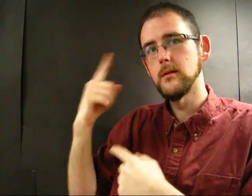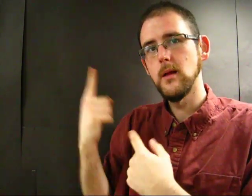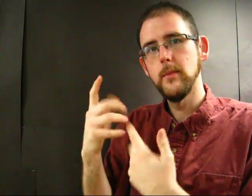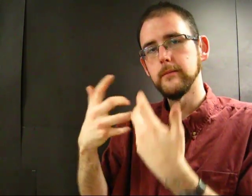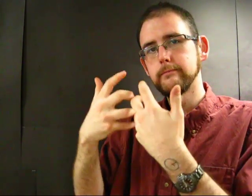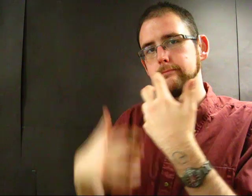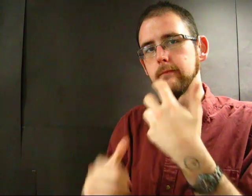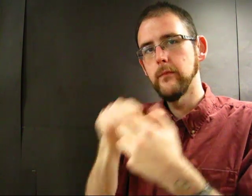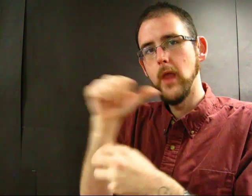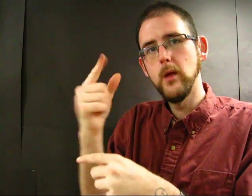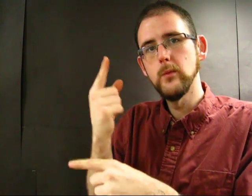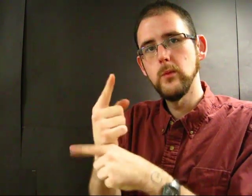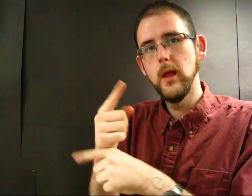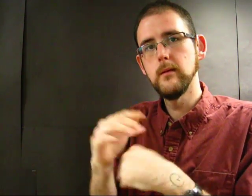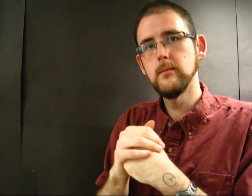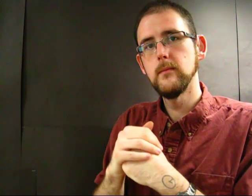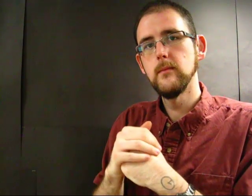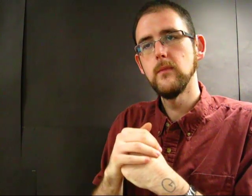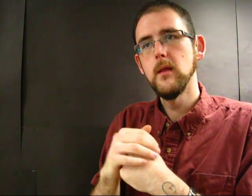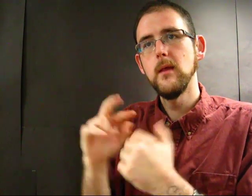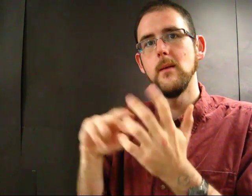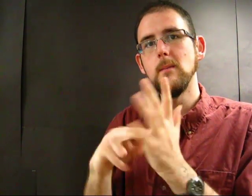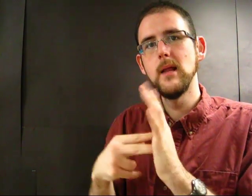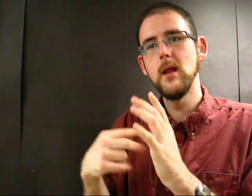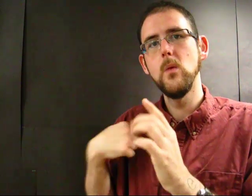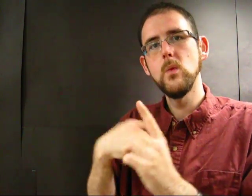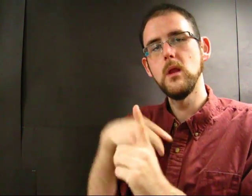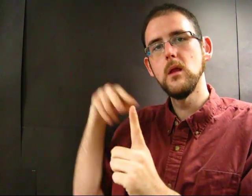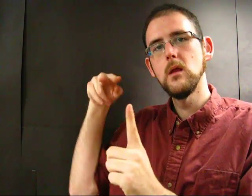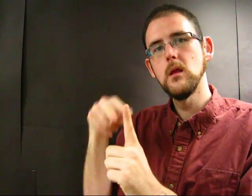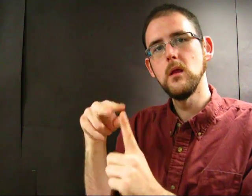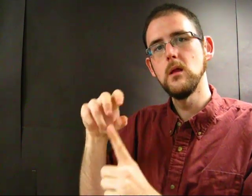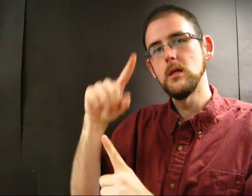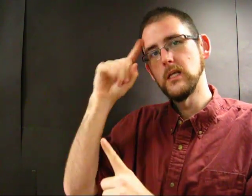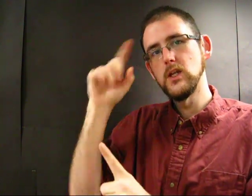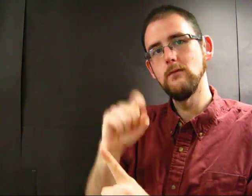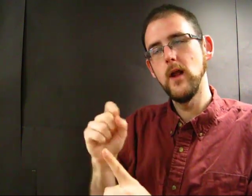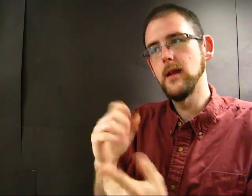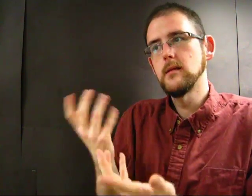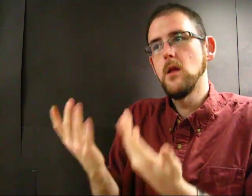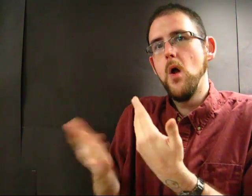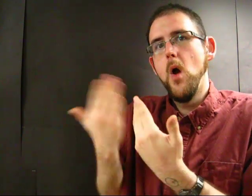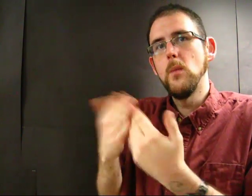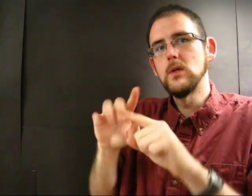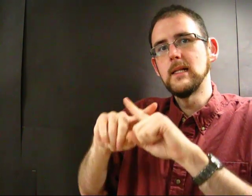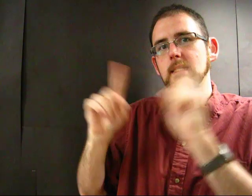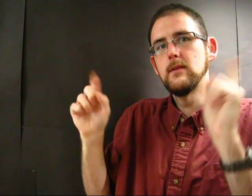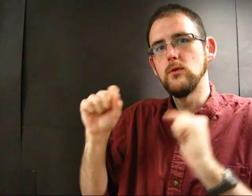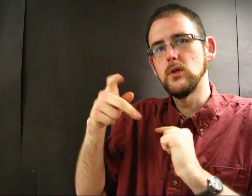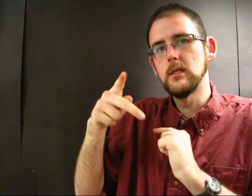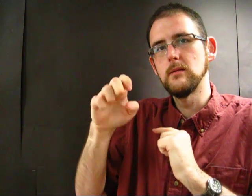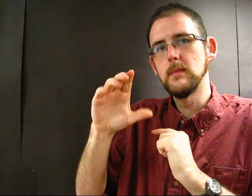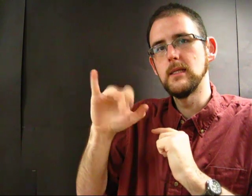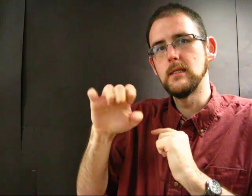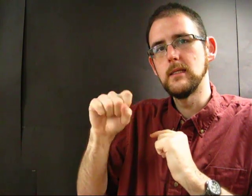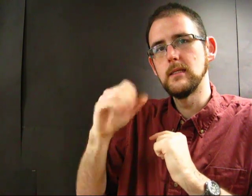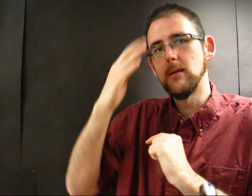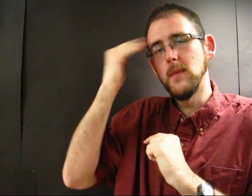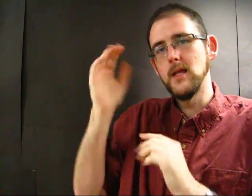in the brain that doesn't work. So we almost see schizophrenics as a different species because of this